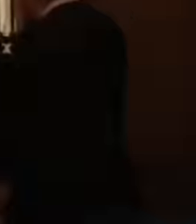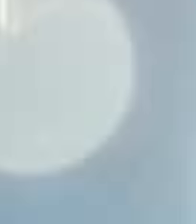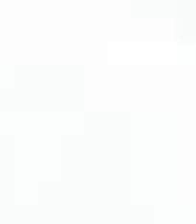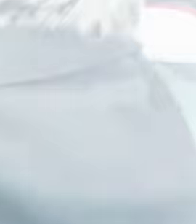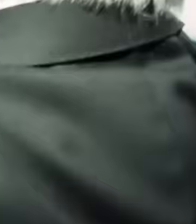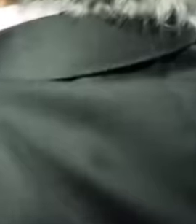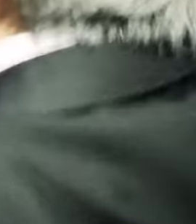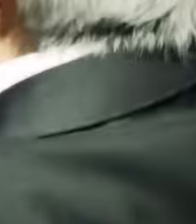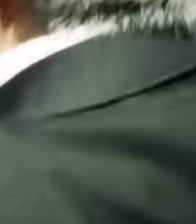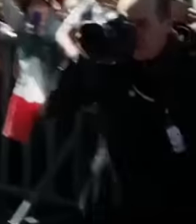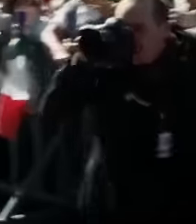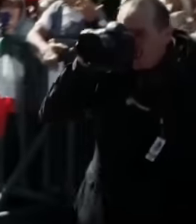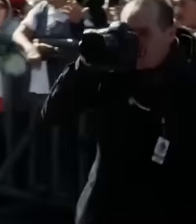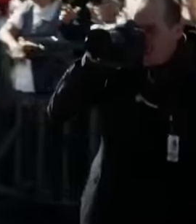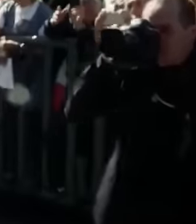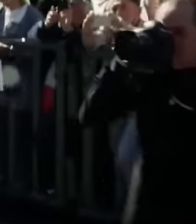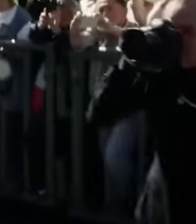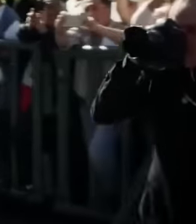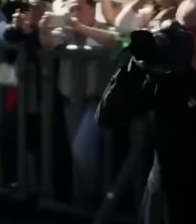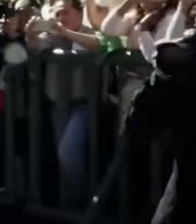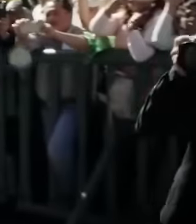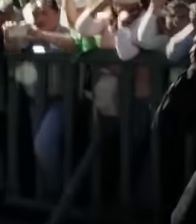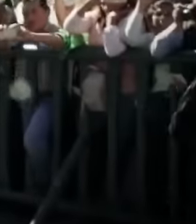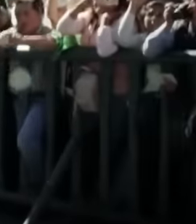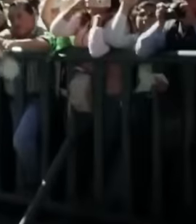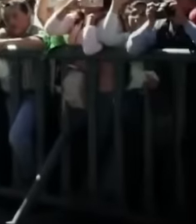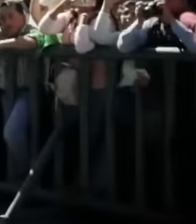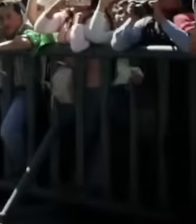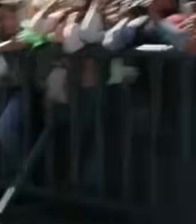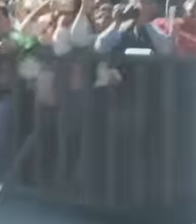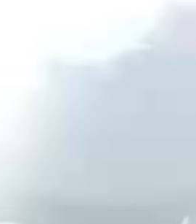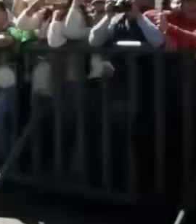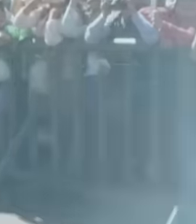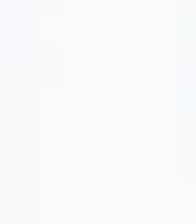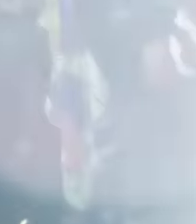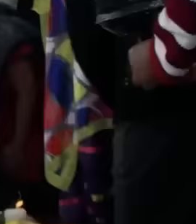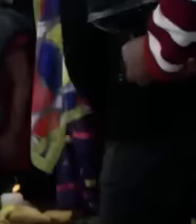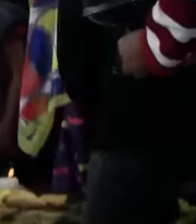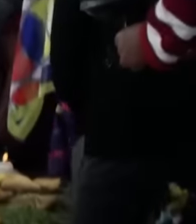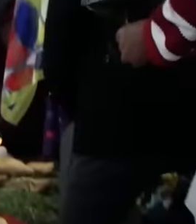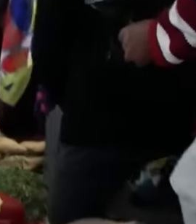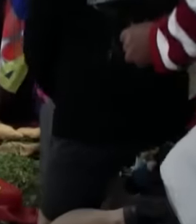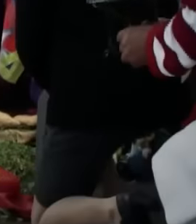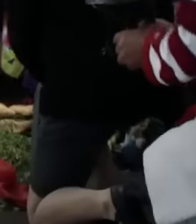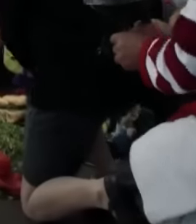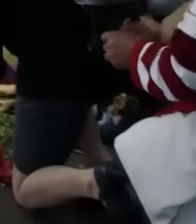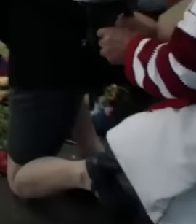reporters who accompanied him throughout this 6-year journey of government, I saw sadness